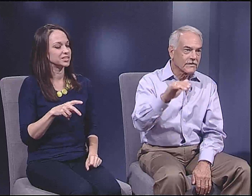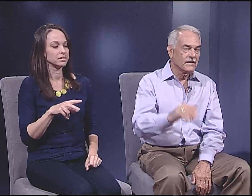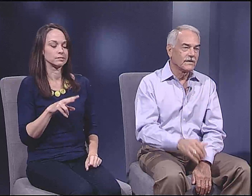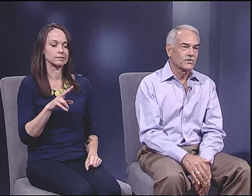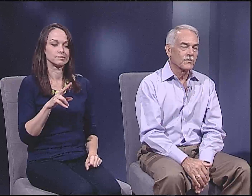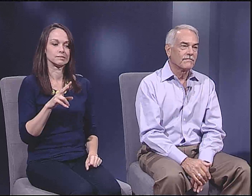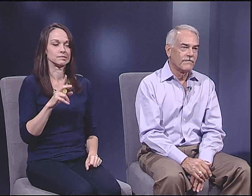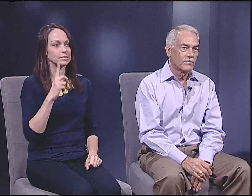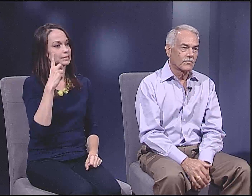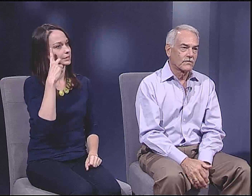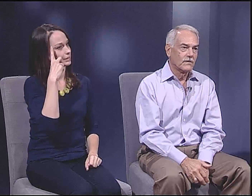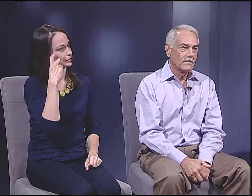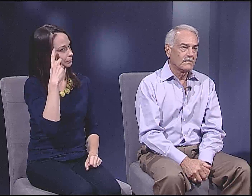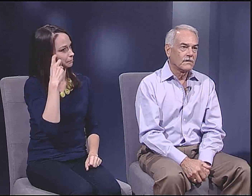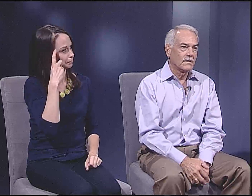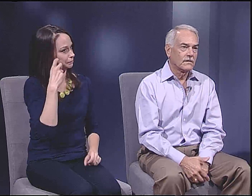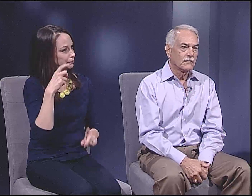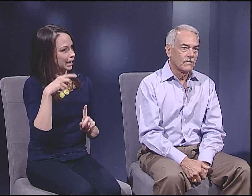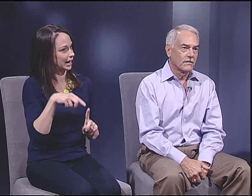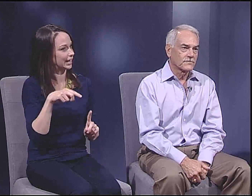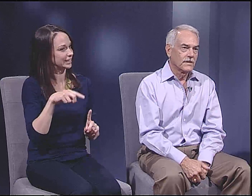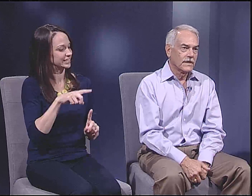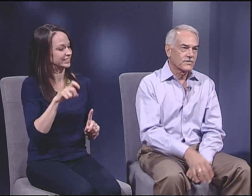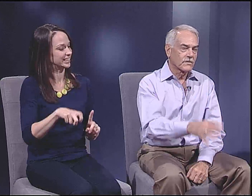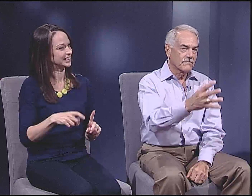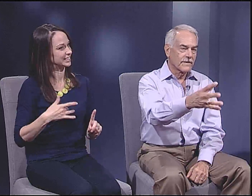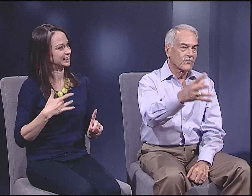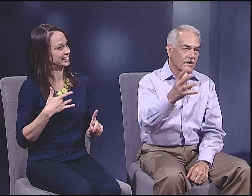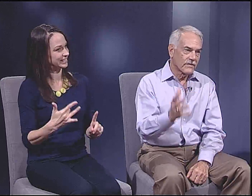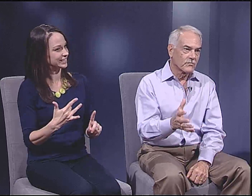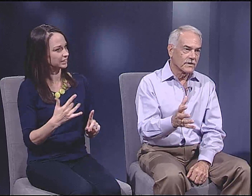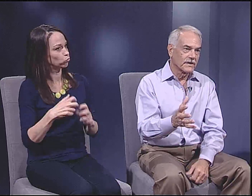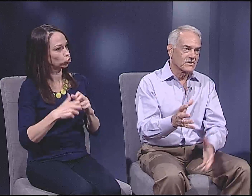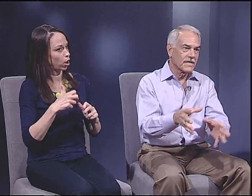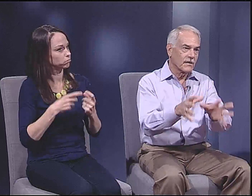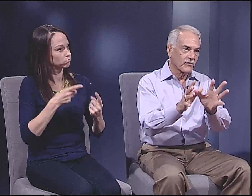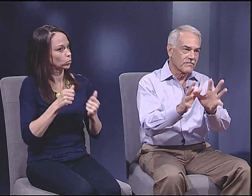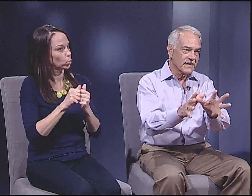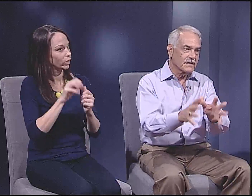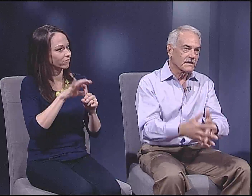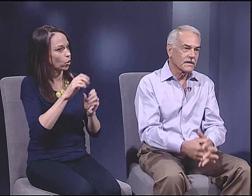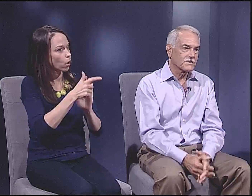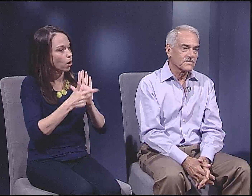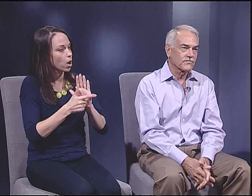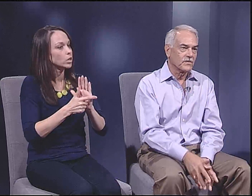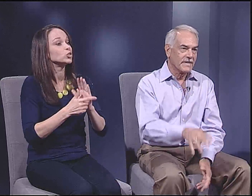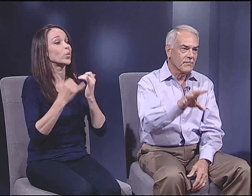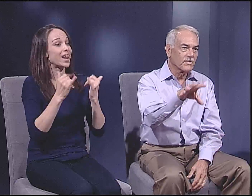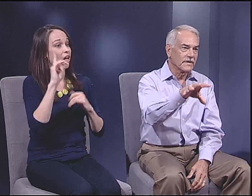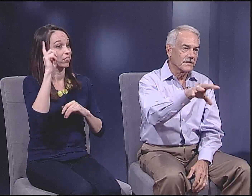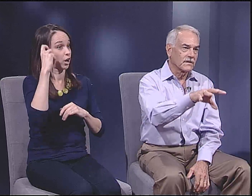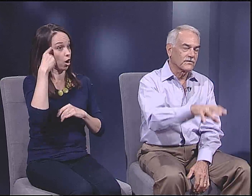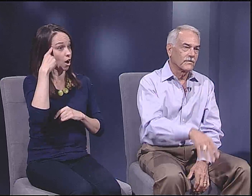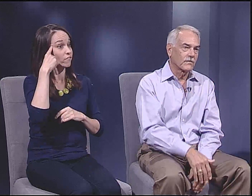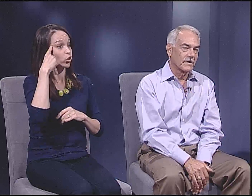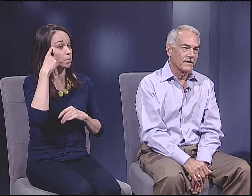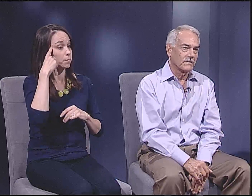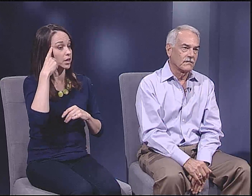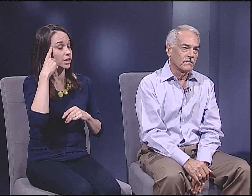that deals with voter laws. And so, the Federal government is now preventing Texas from implementing its voter ID law.